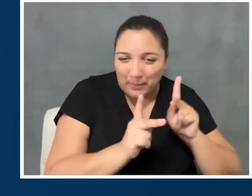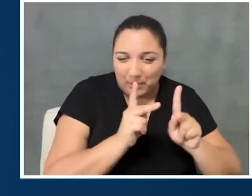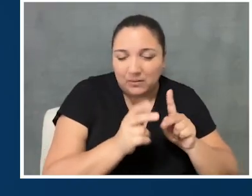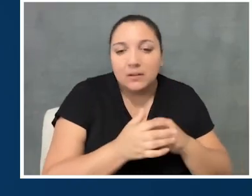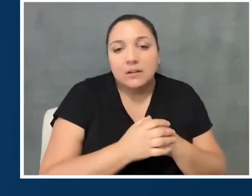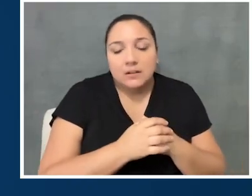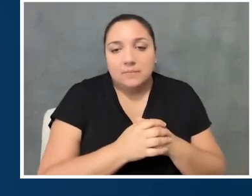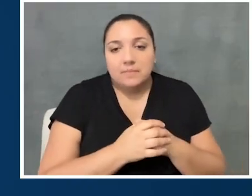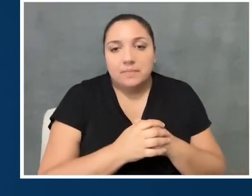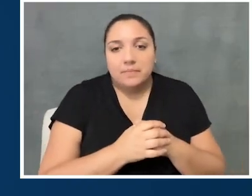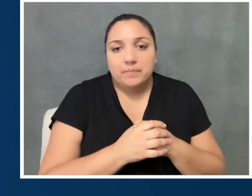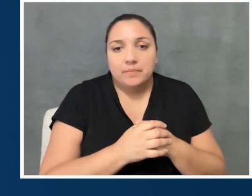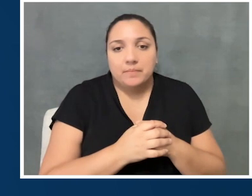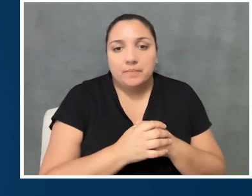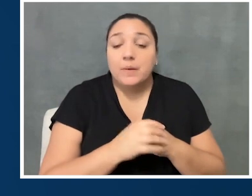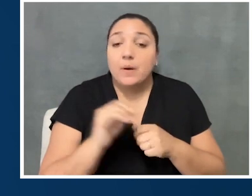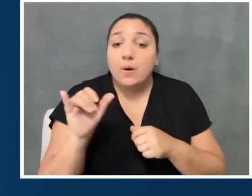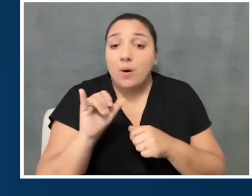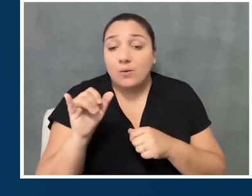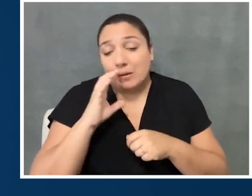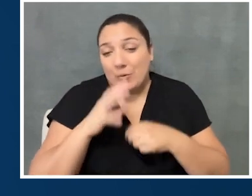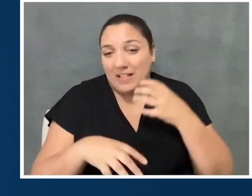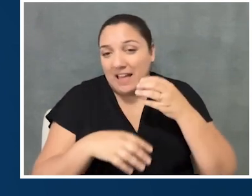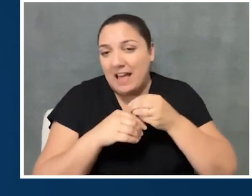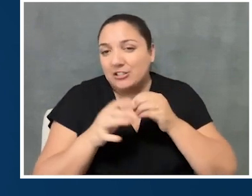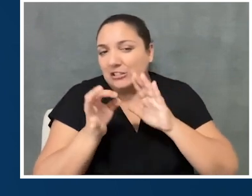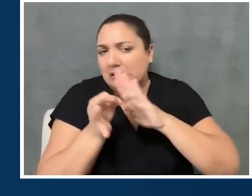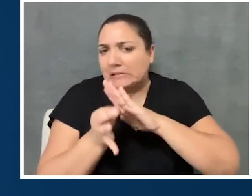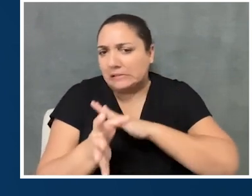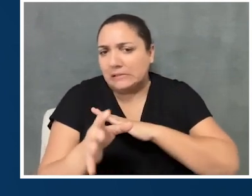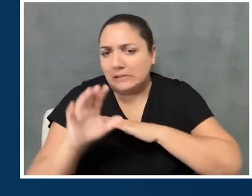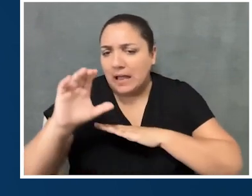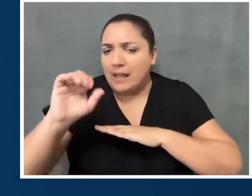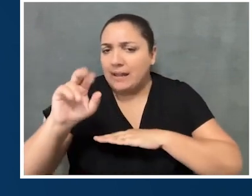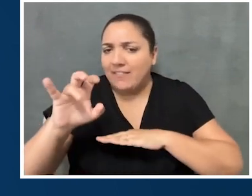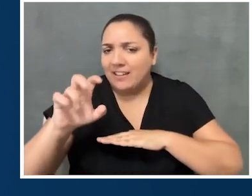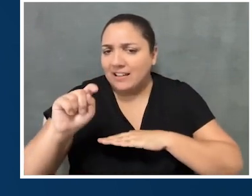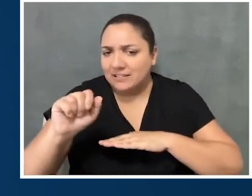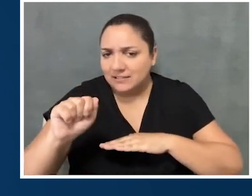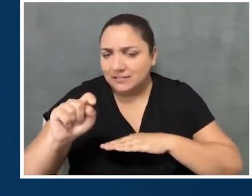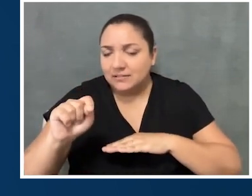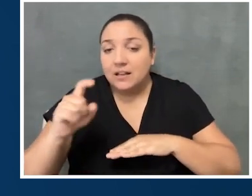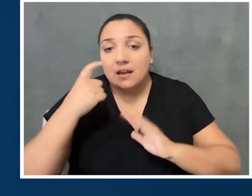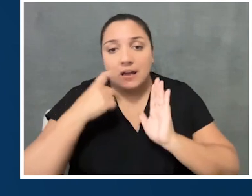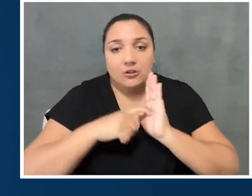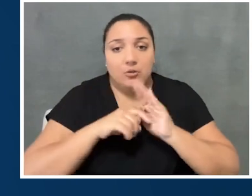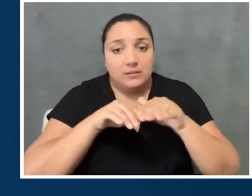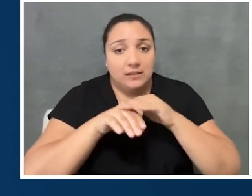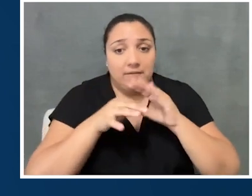And I will just add sort of a caveat, which is that I do find accessibility coordinator positions